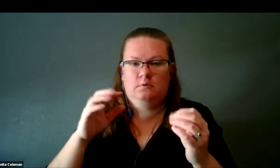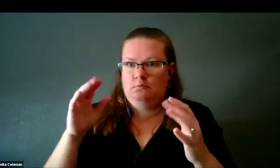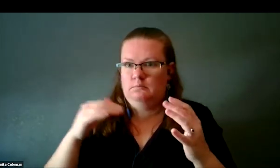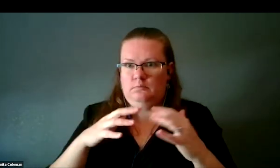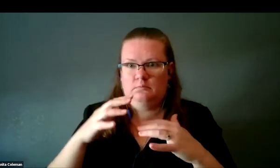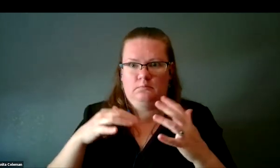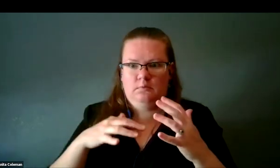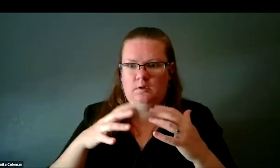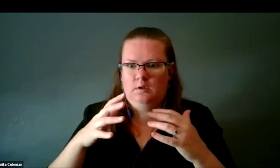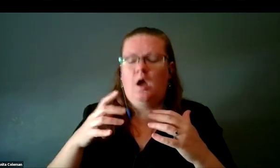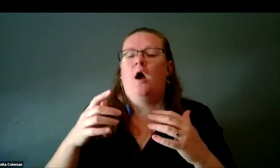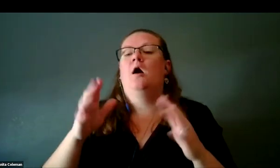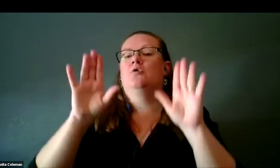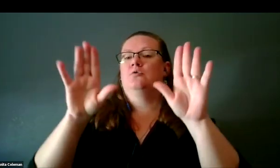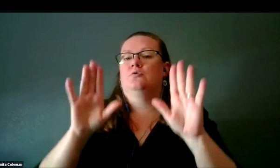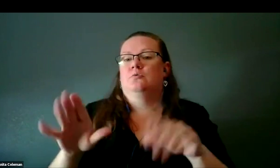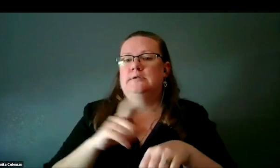Have a great time.